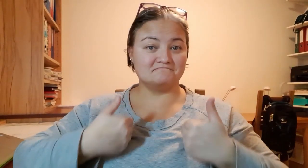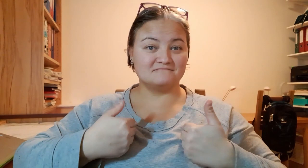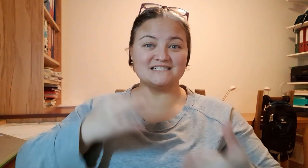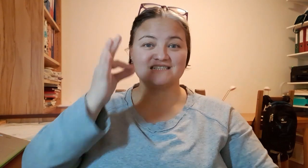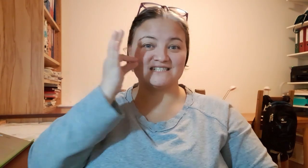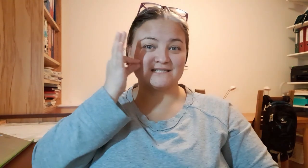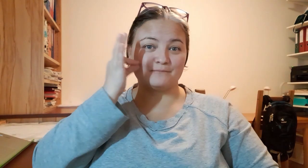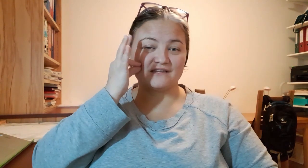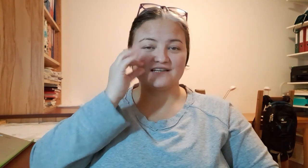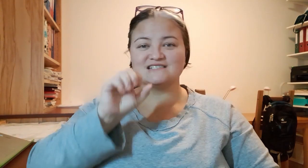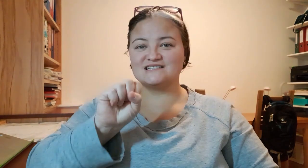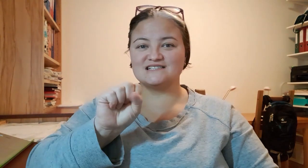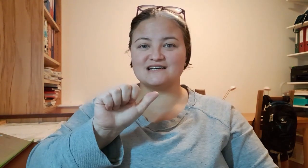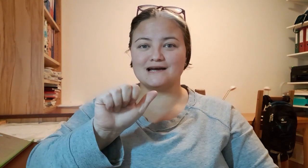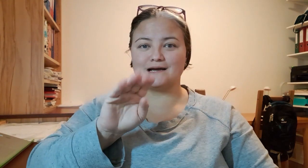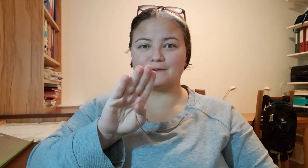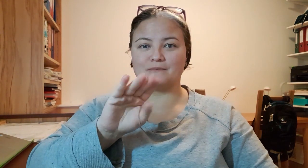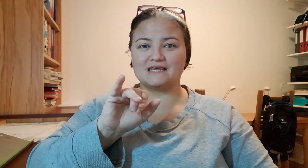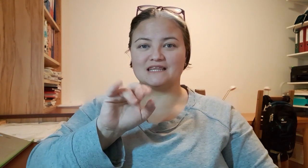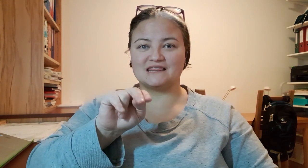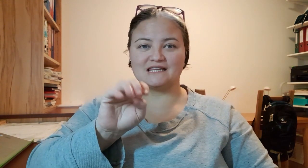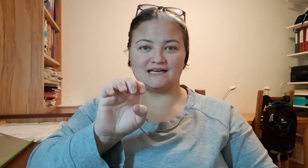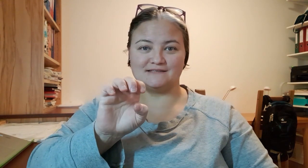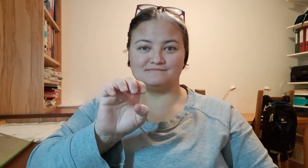I am (sign name) S-A-B-I-N-E.